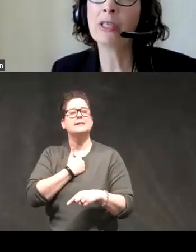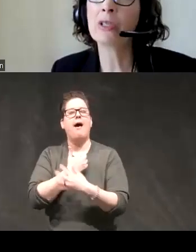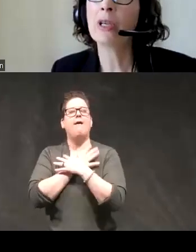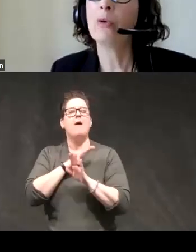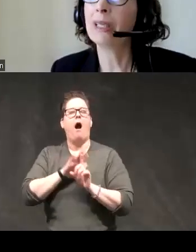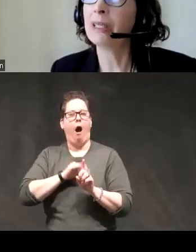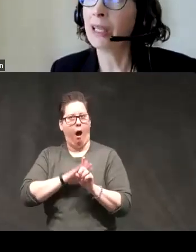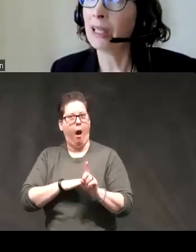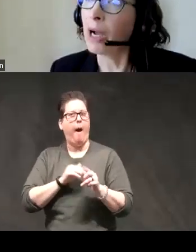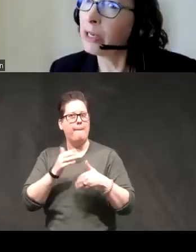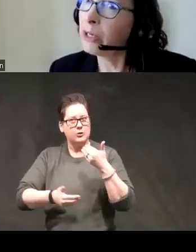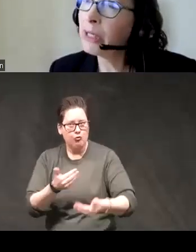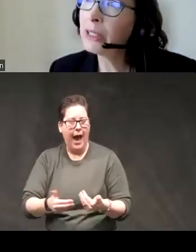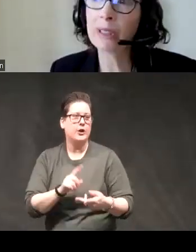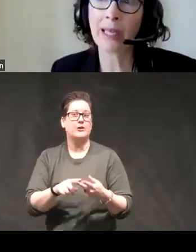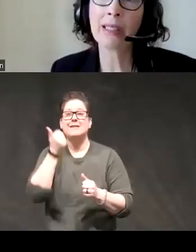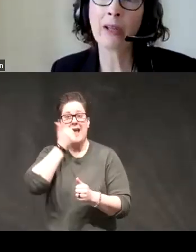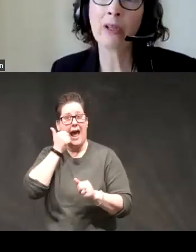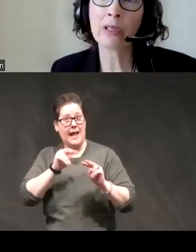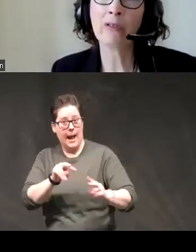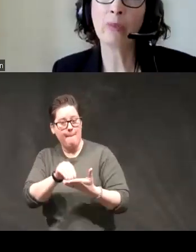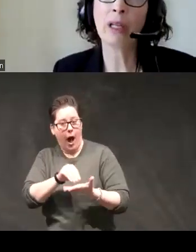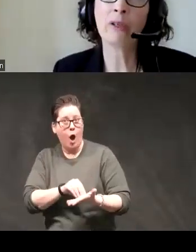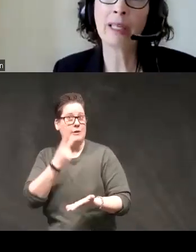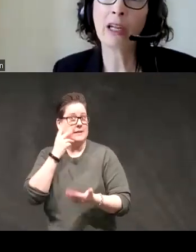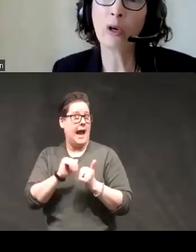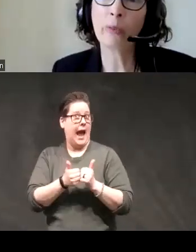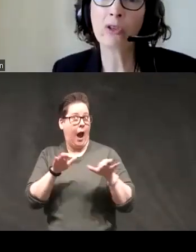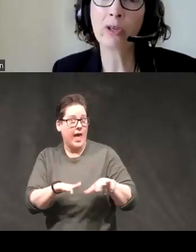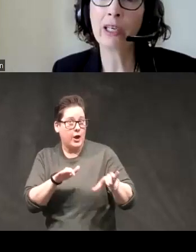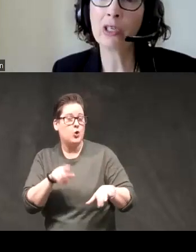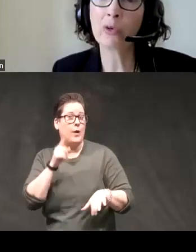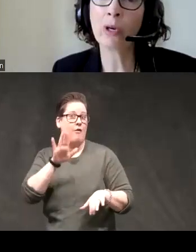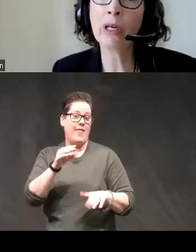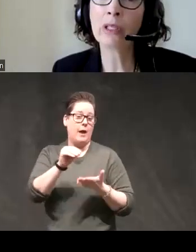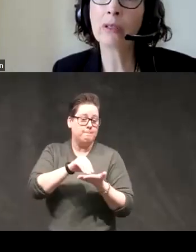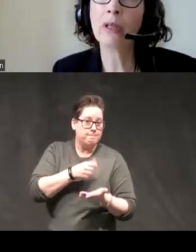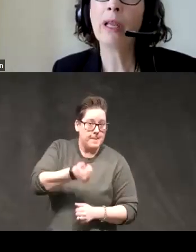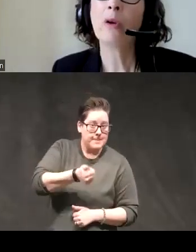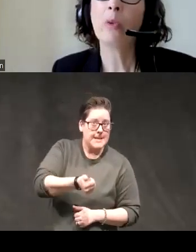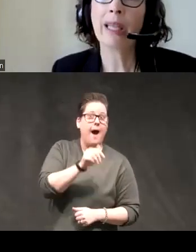we did daily monitoring to assess how those self-monitoring and coping strategies worked we